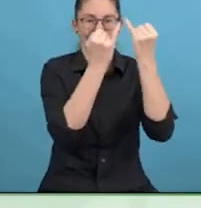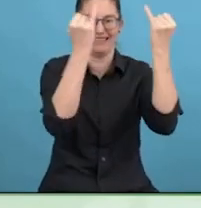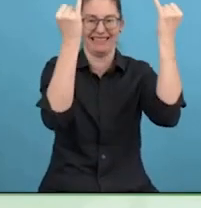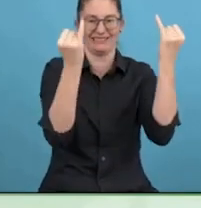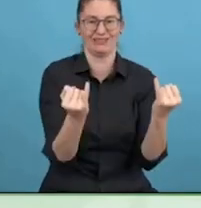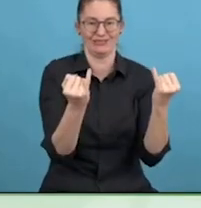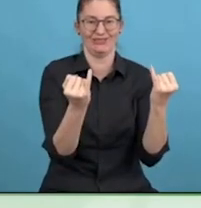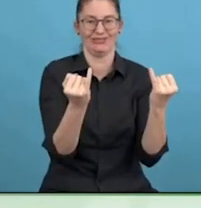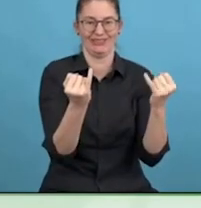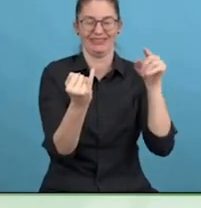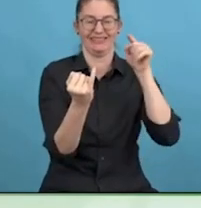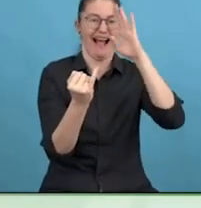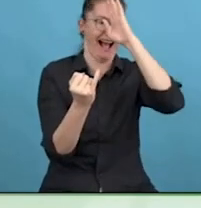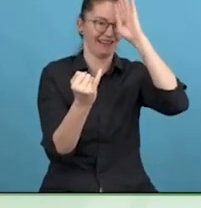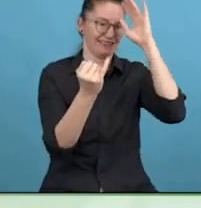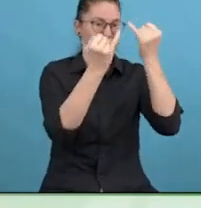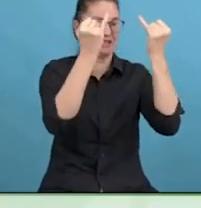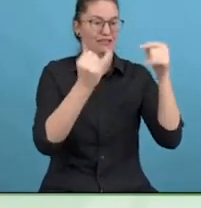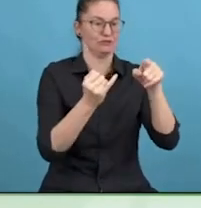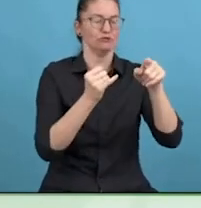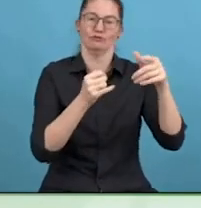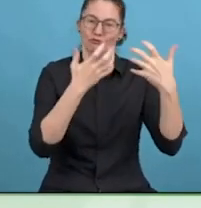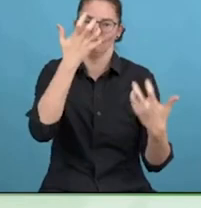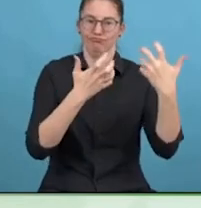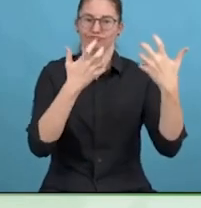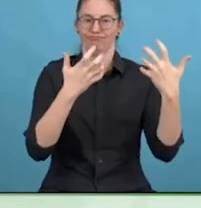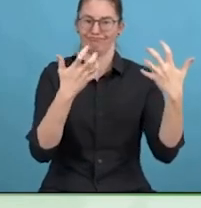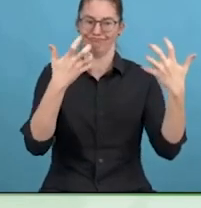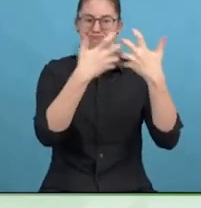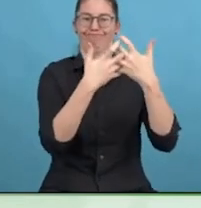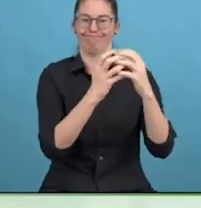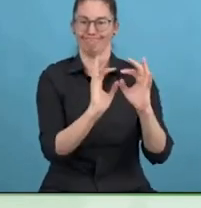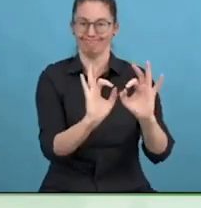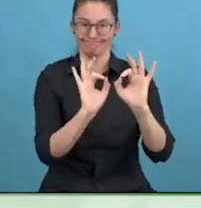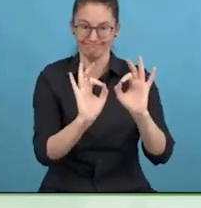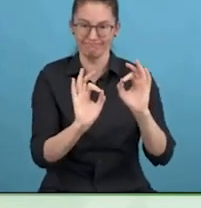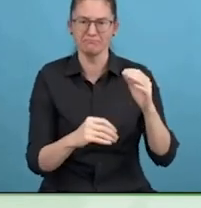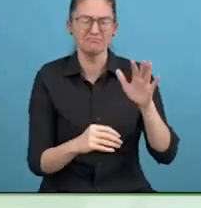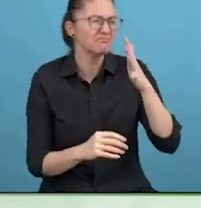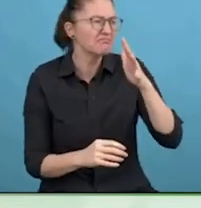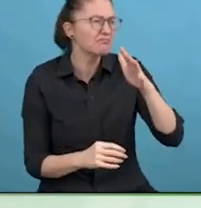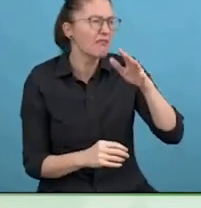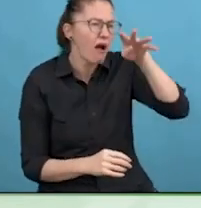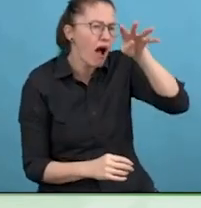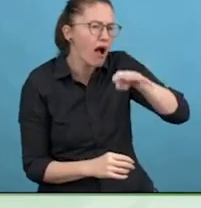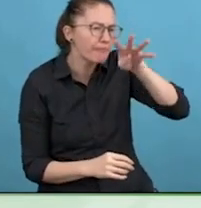That brings us on to the next question, looking at the US.